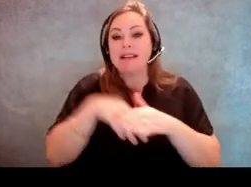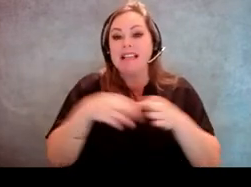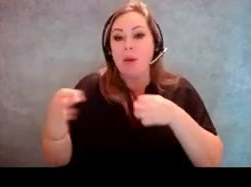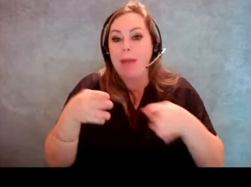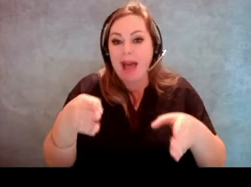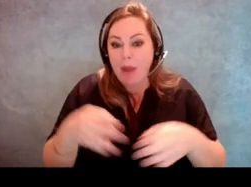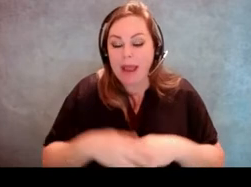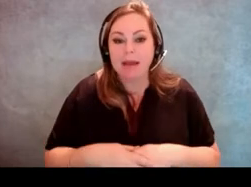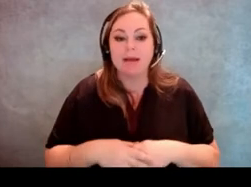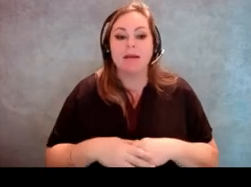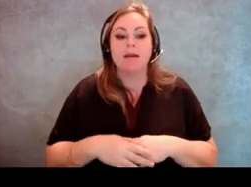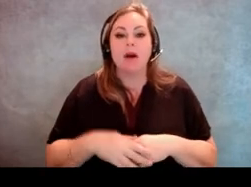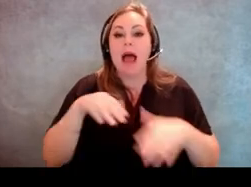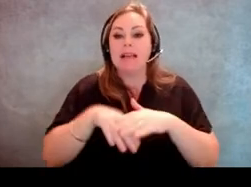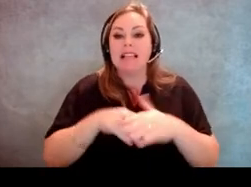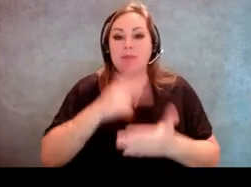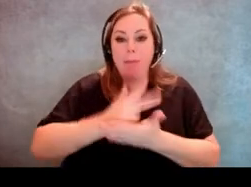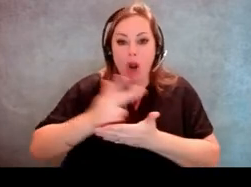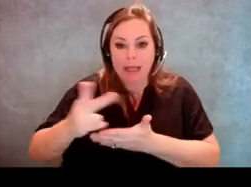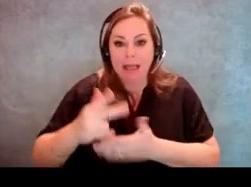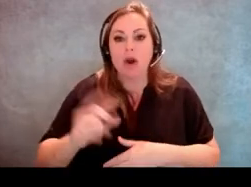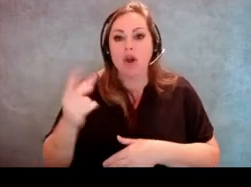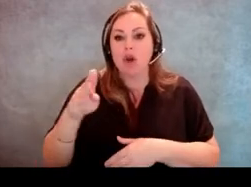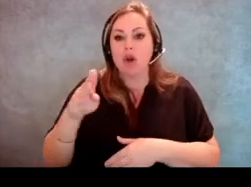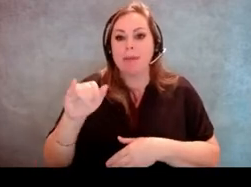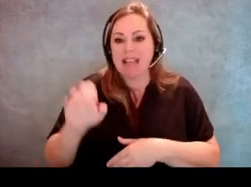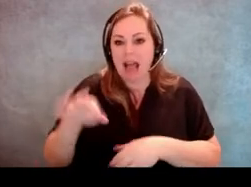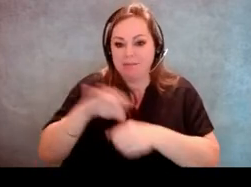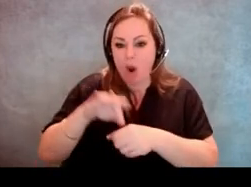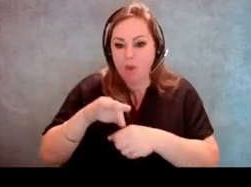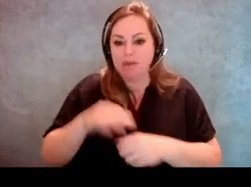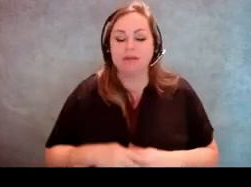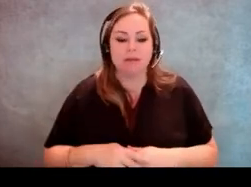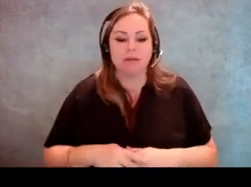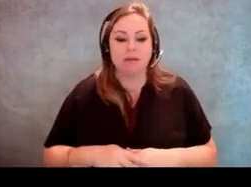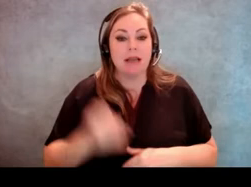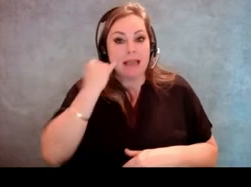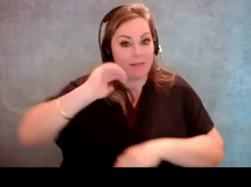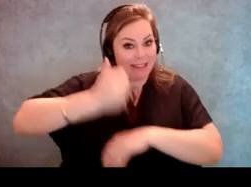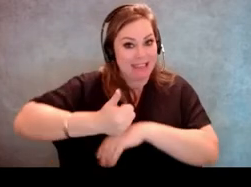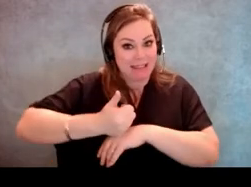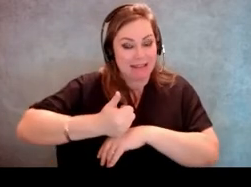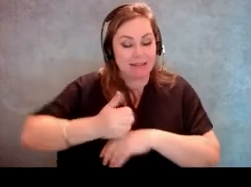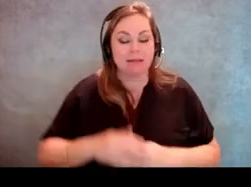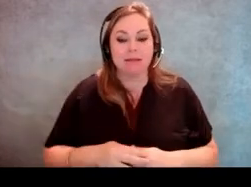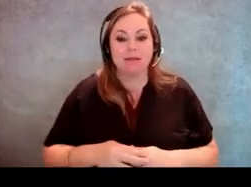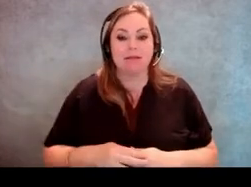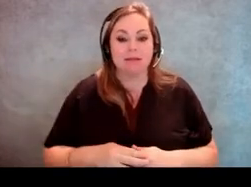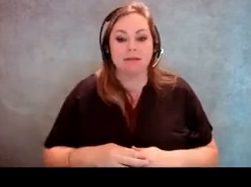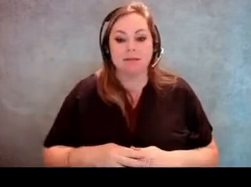or accessible parking or curbside voting, and if that should exist, or if that does come up,